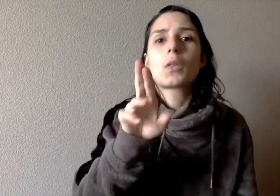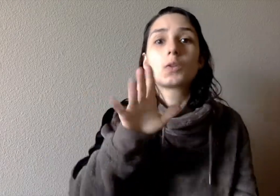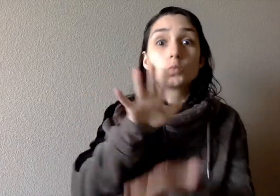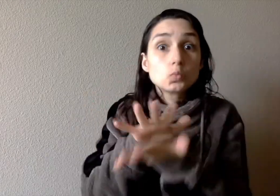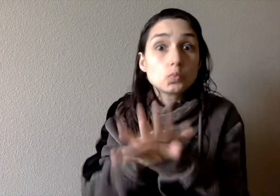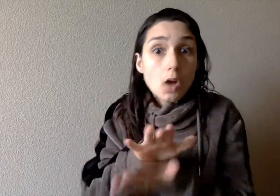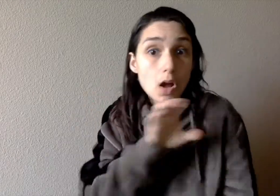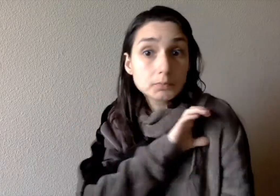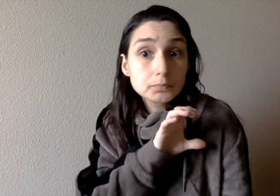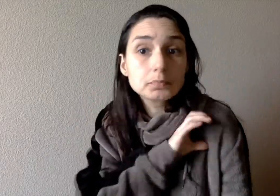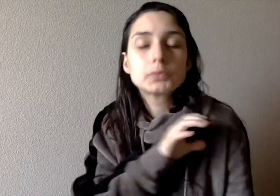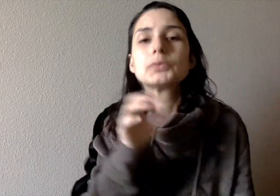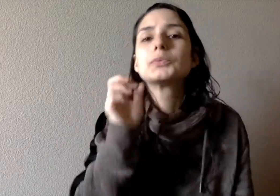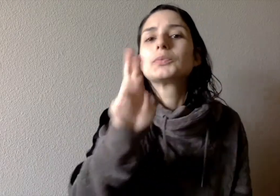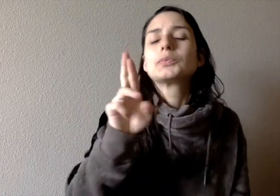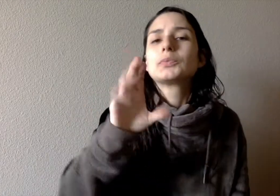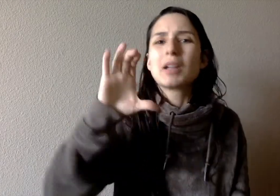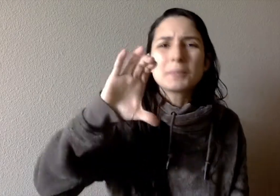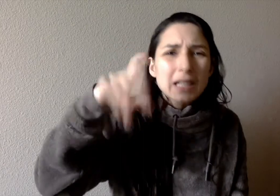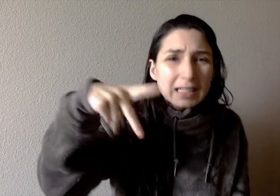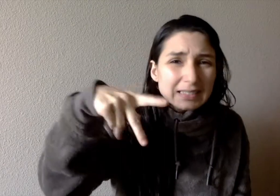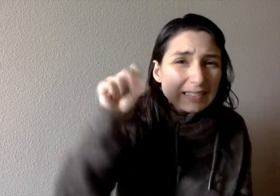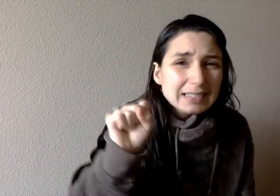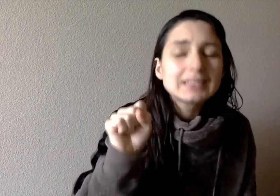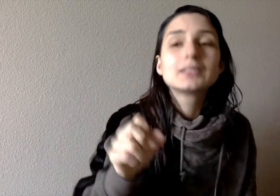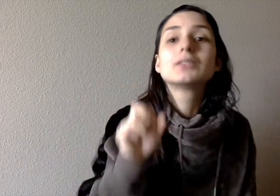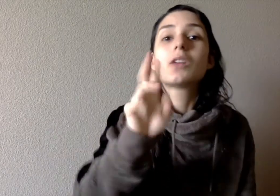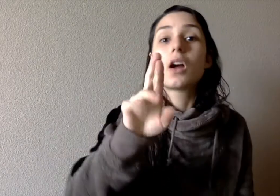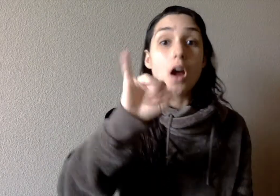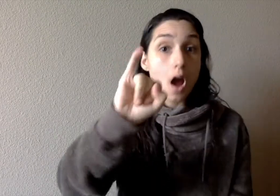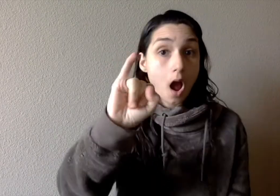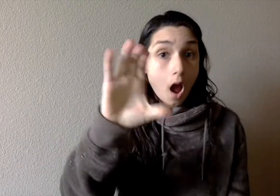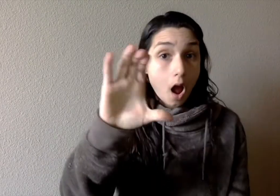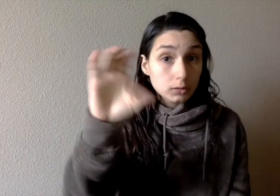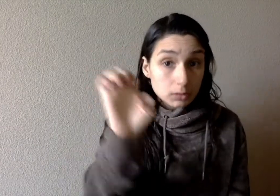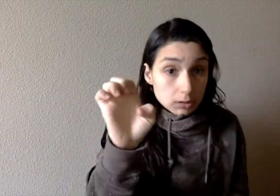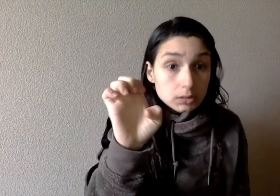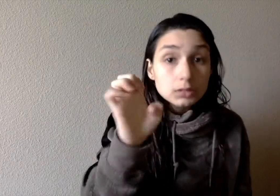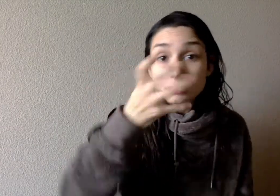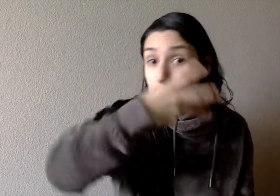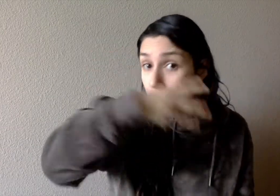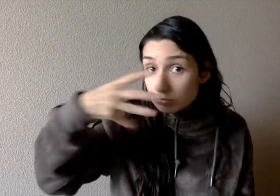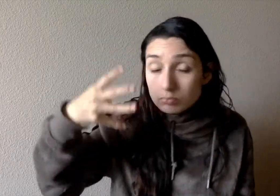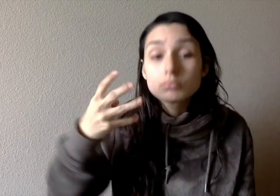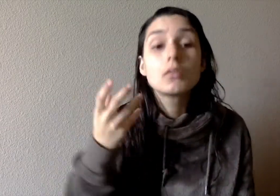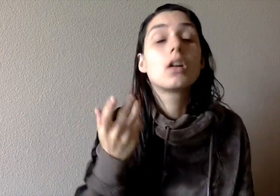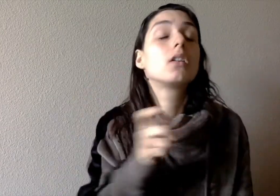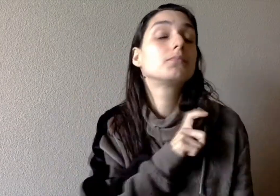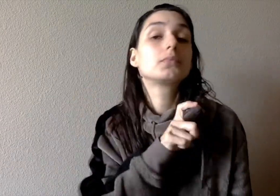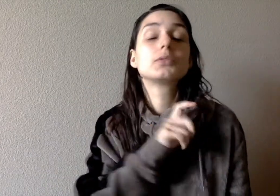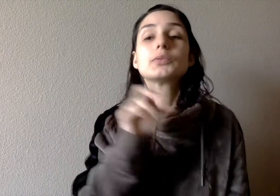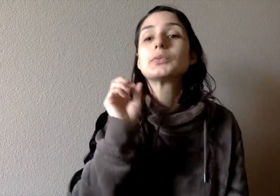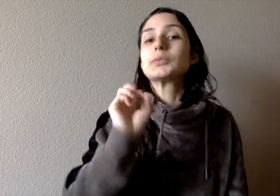school resource officers, CPS (child protective services) or ICE officials,